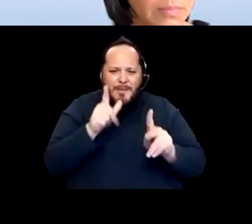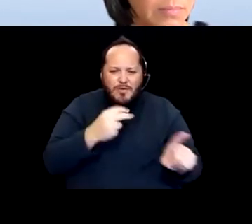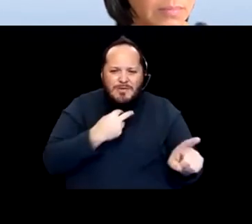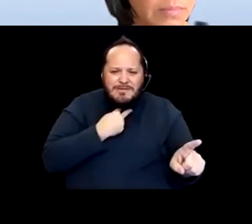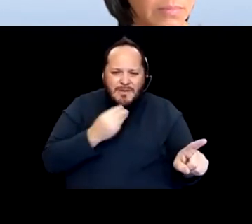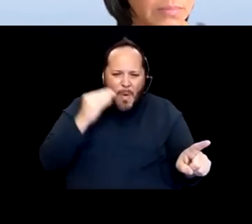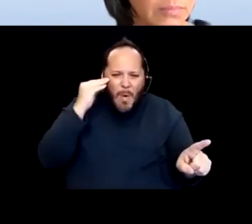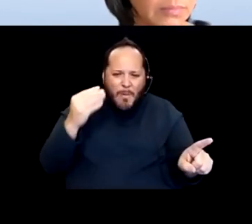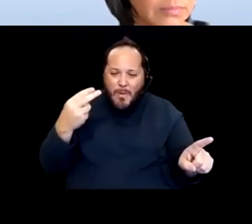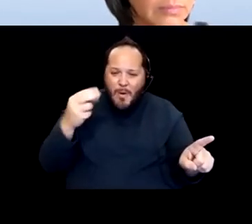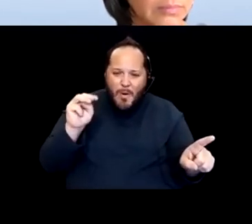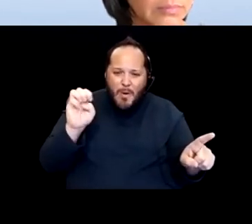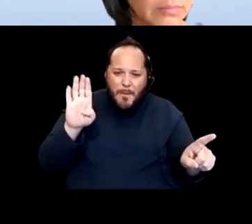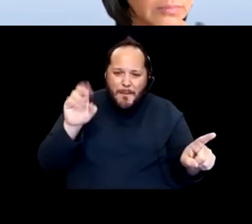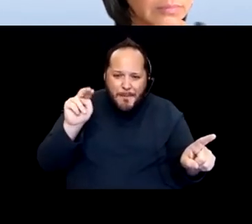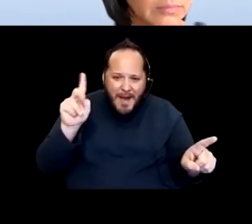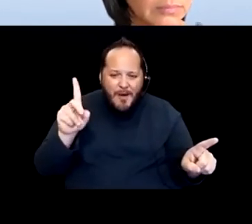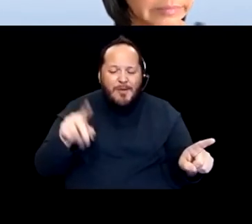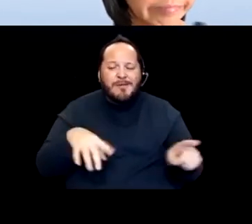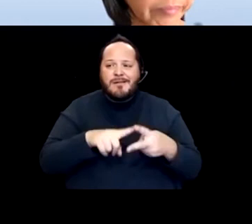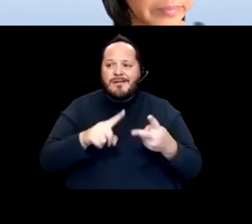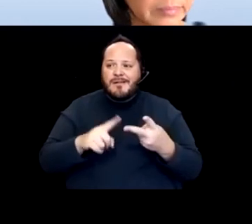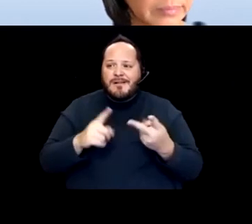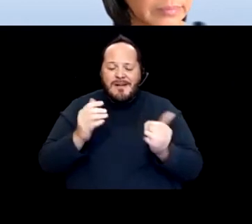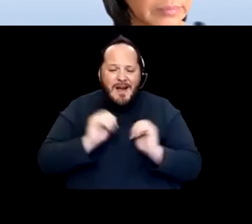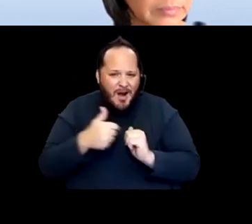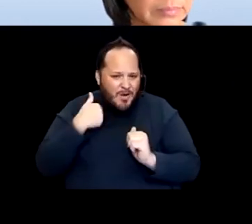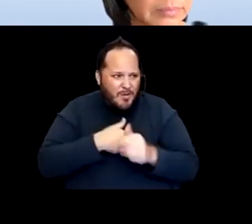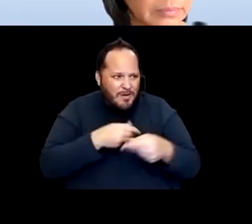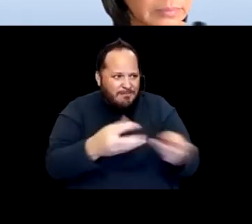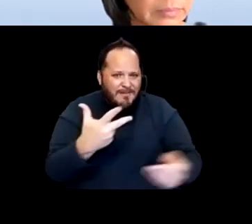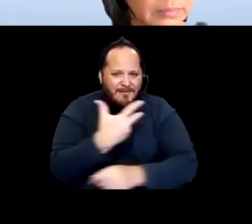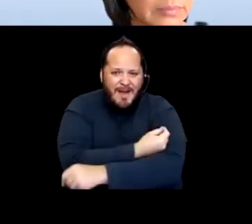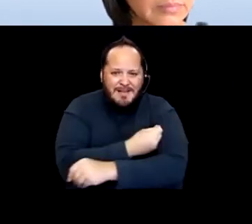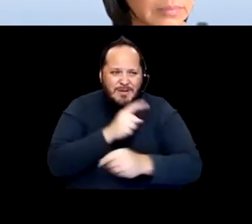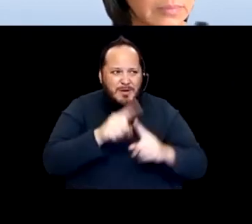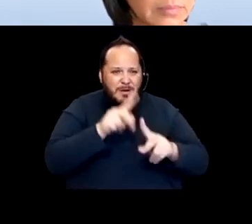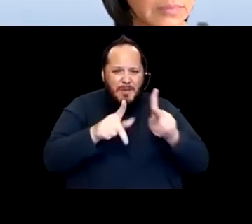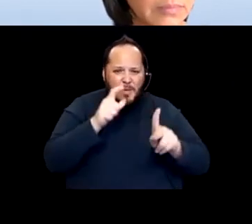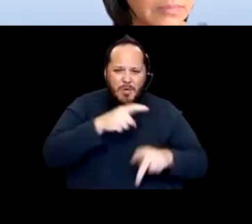How do we give vaccines to people who are still resistant? I think that's the next frontier.